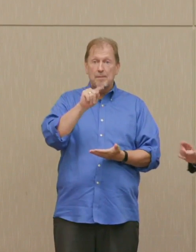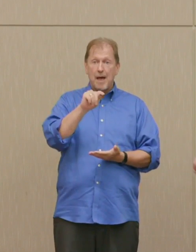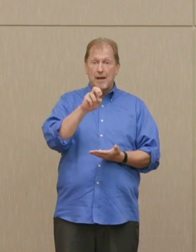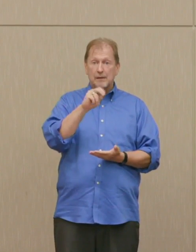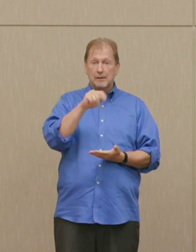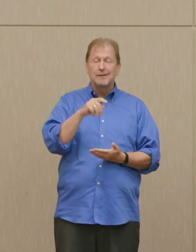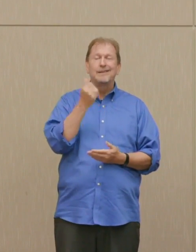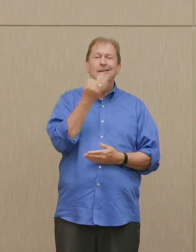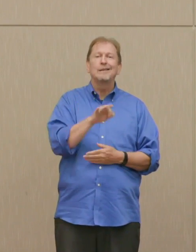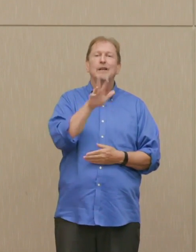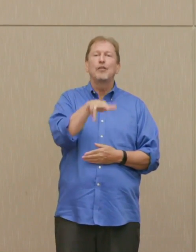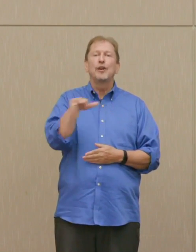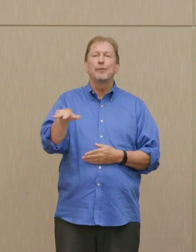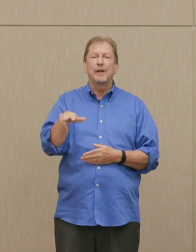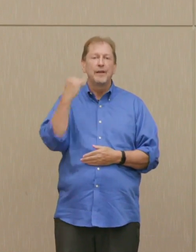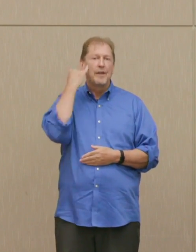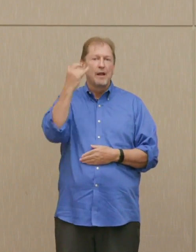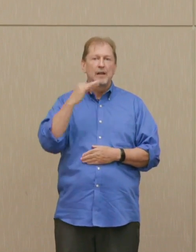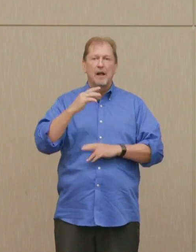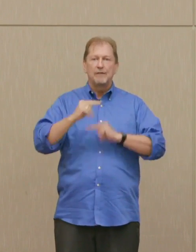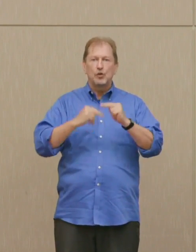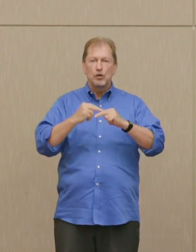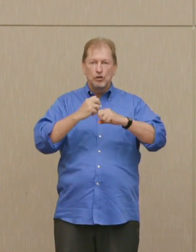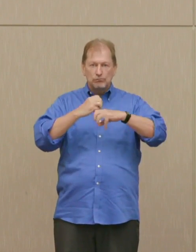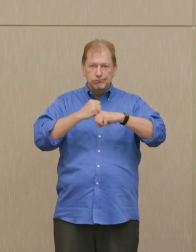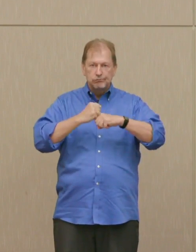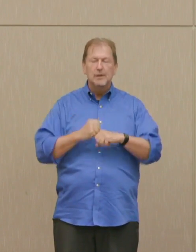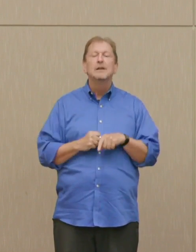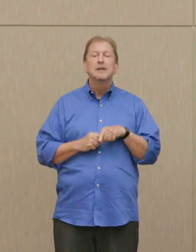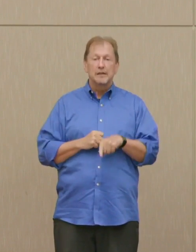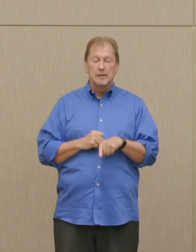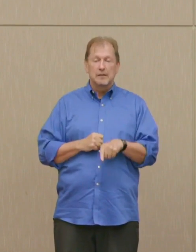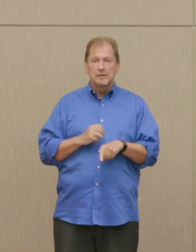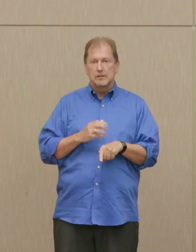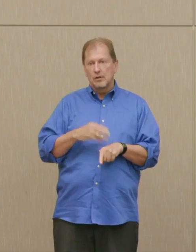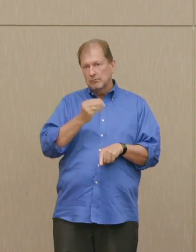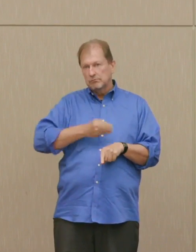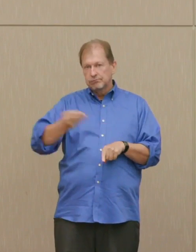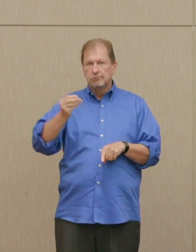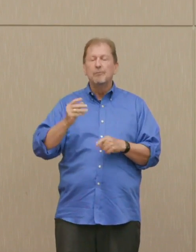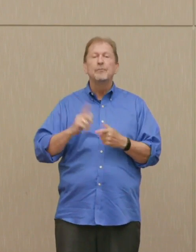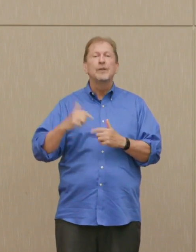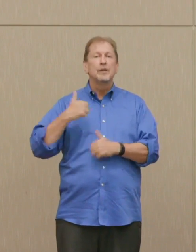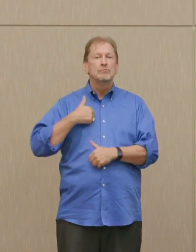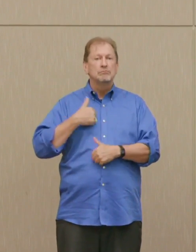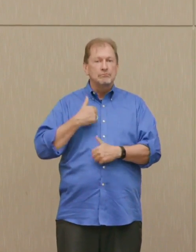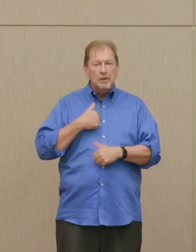it, gave it to the admiralty to it would be secret and not known to the rough Germans, he hoped.